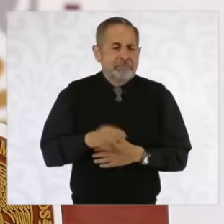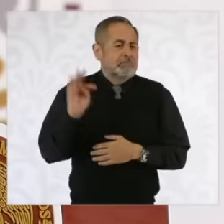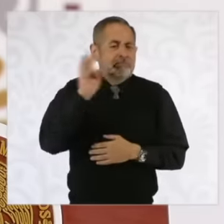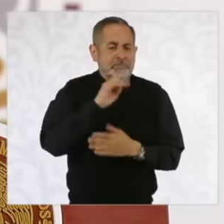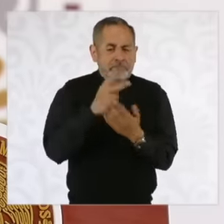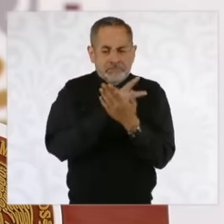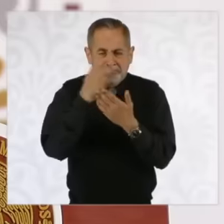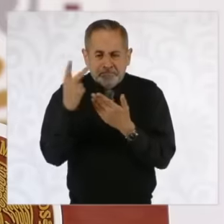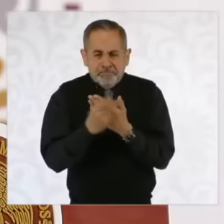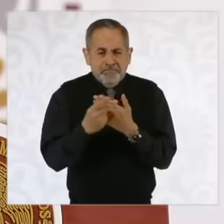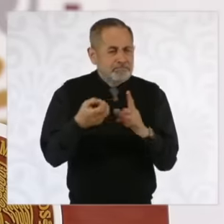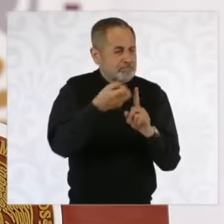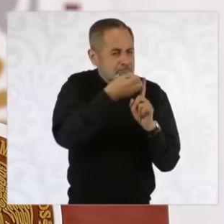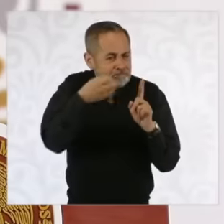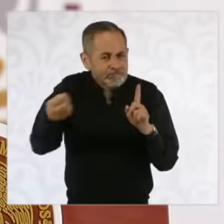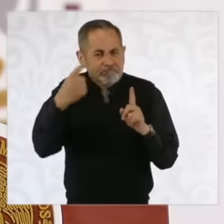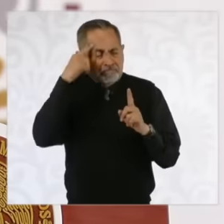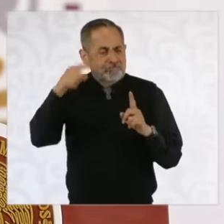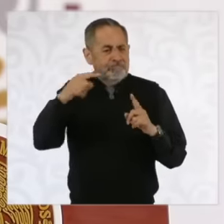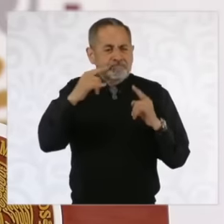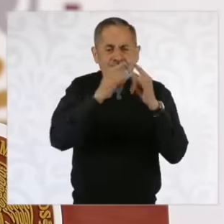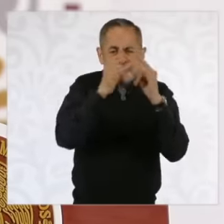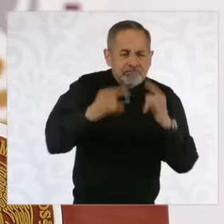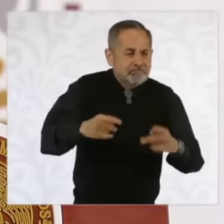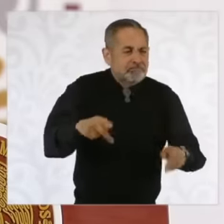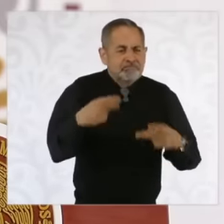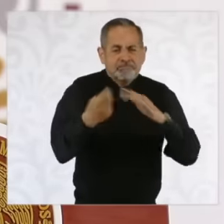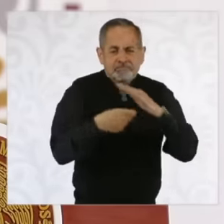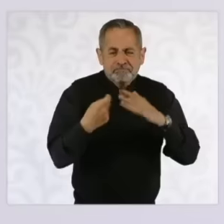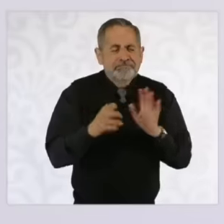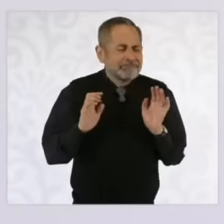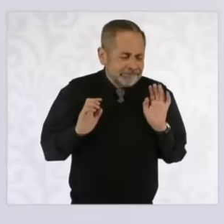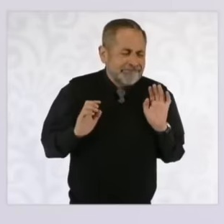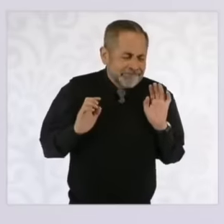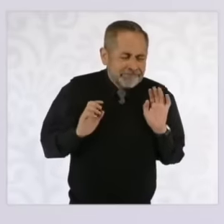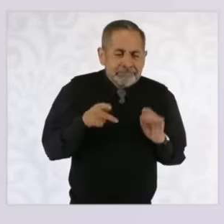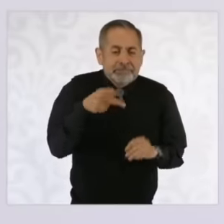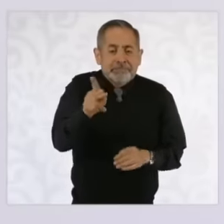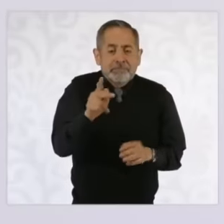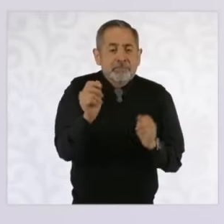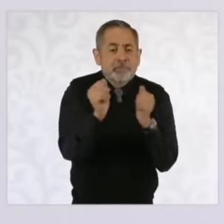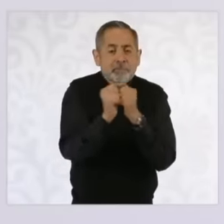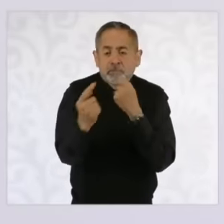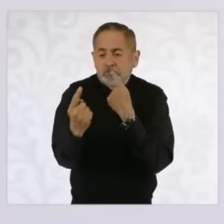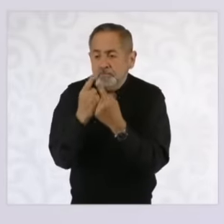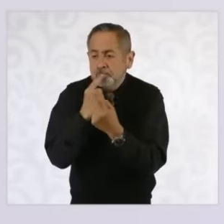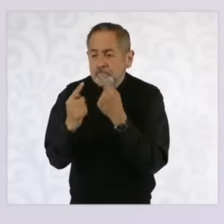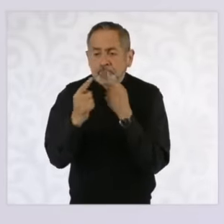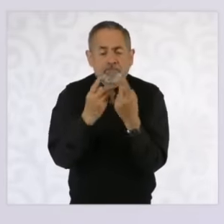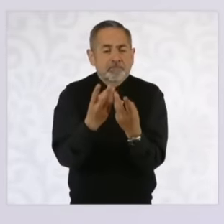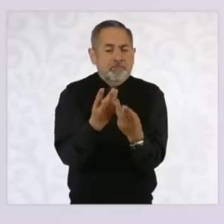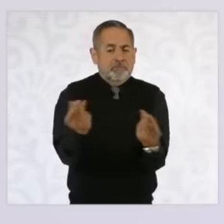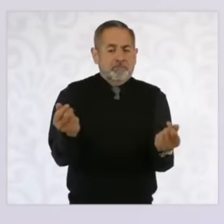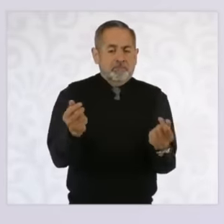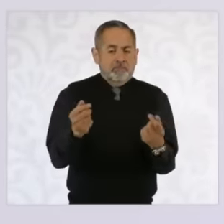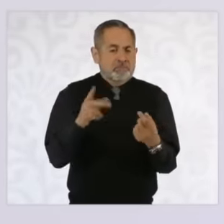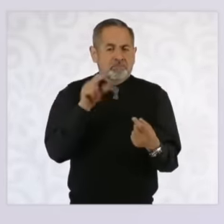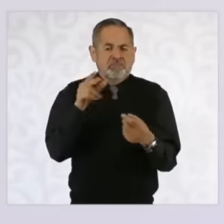commerce on public roads, but it is through dialogue that it should be resolved, not through